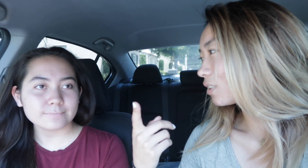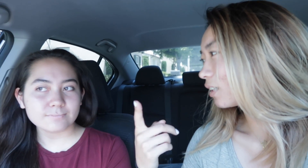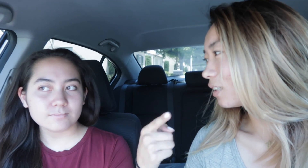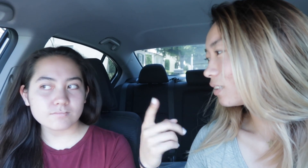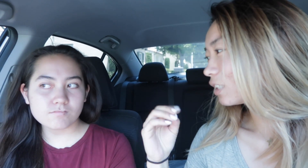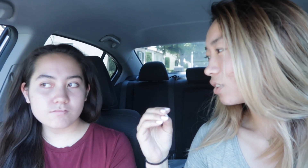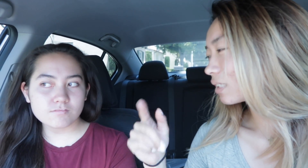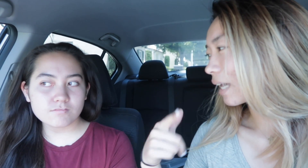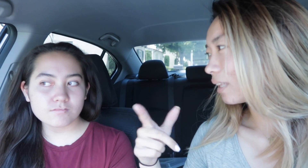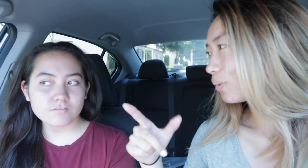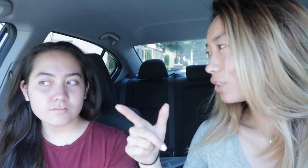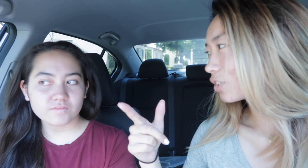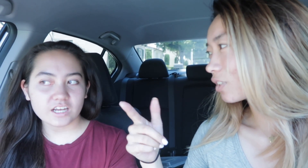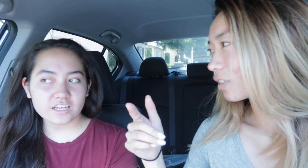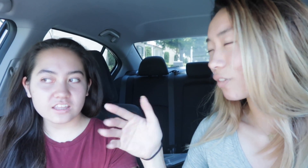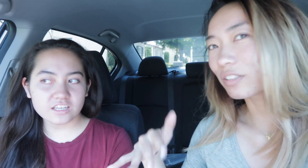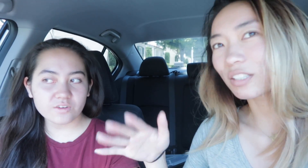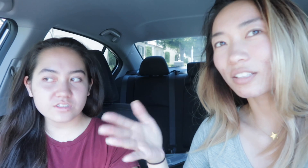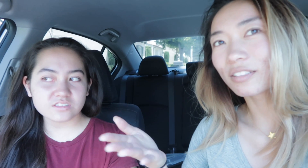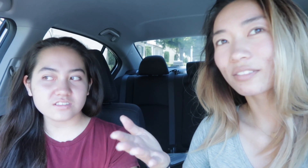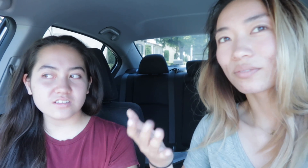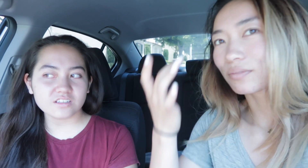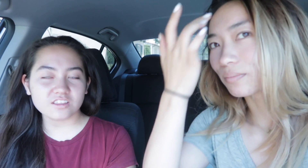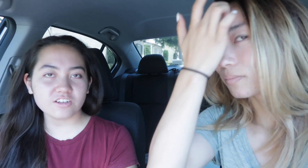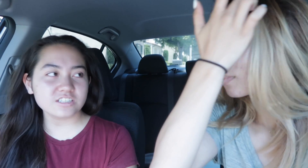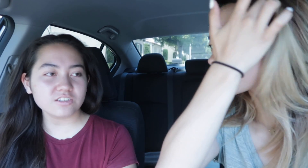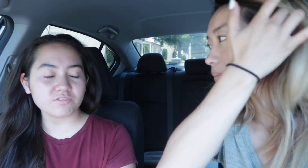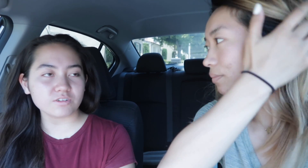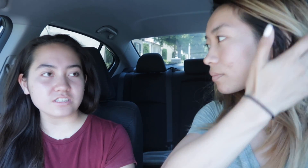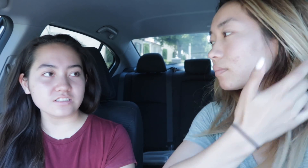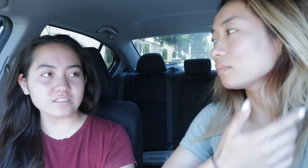started teaching sign language around here? I think I was 13 or 14